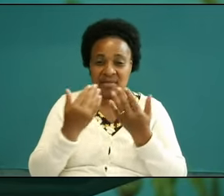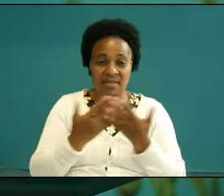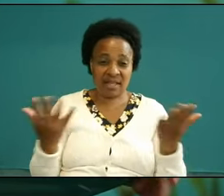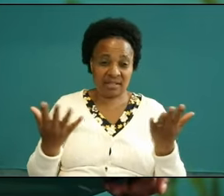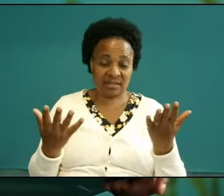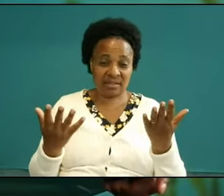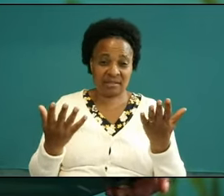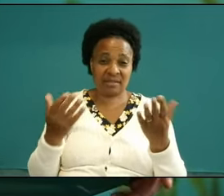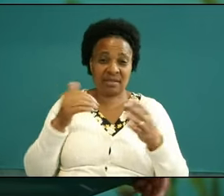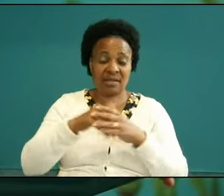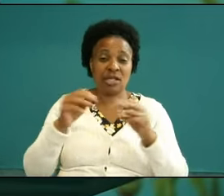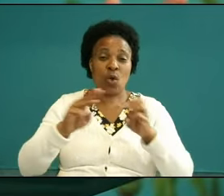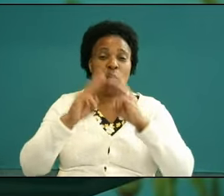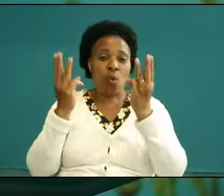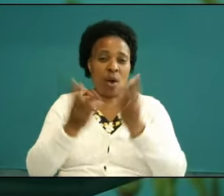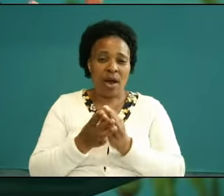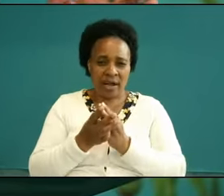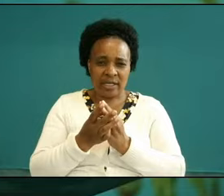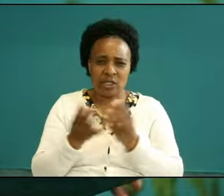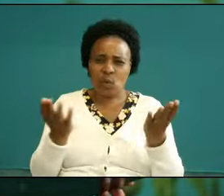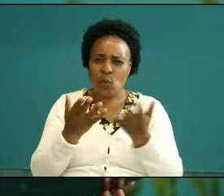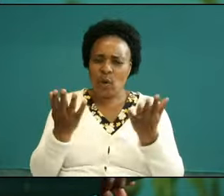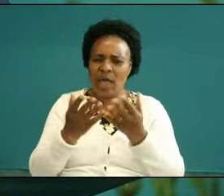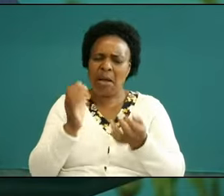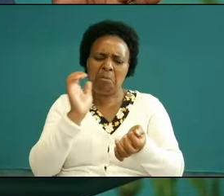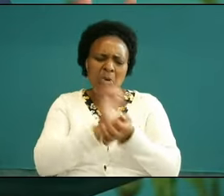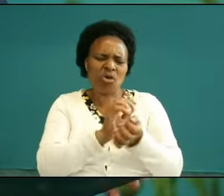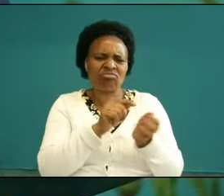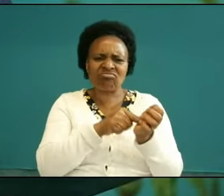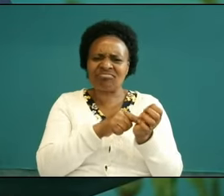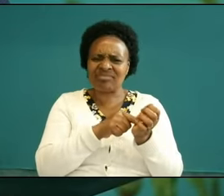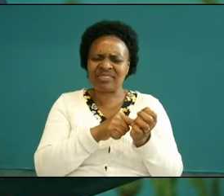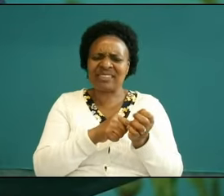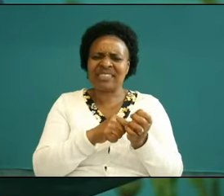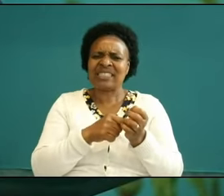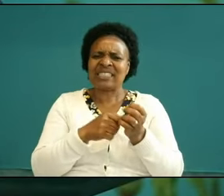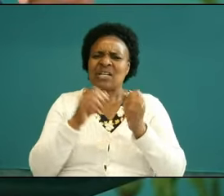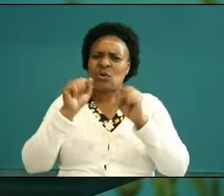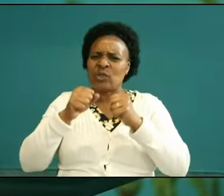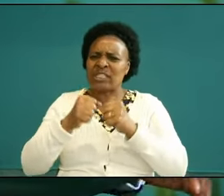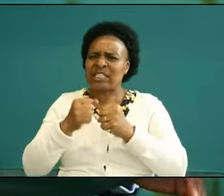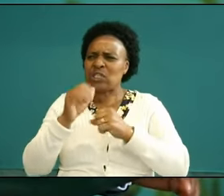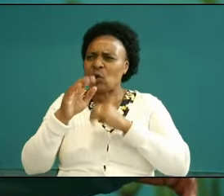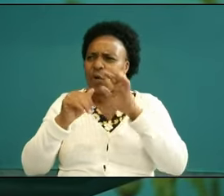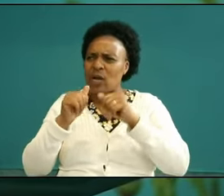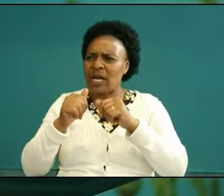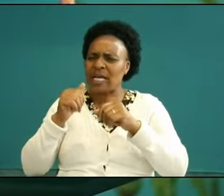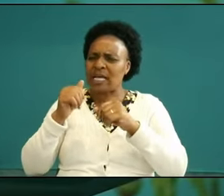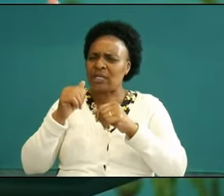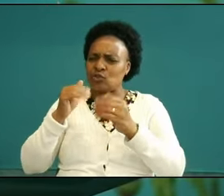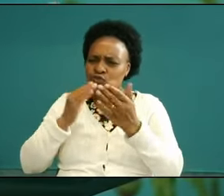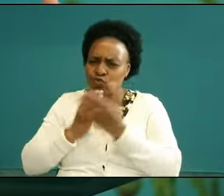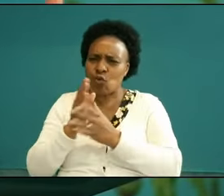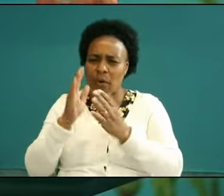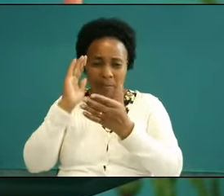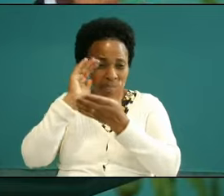of the book of Ephesians where Paul is contrasting the power that is in Believers when they live in